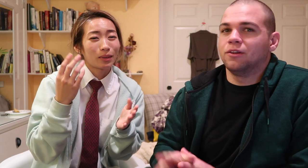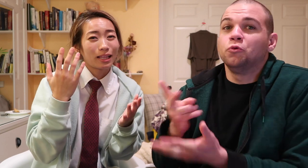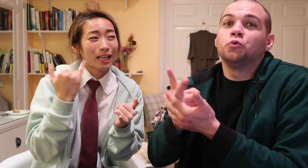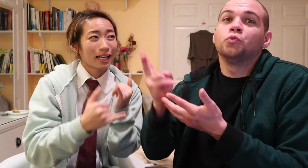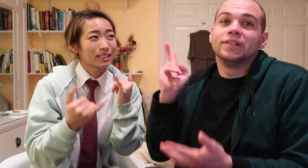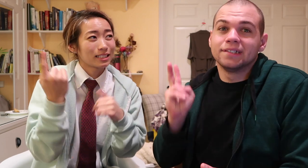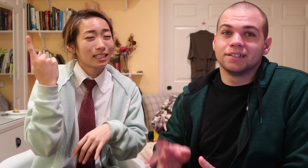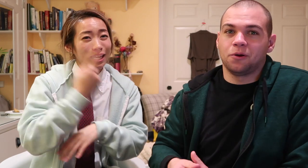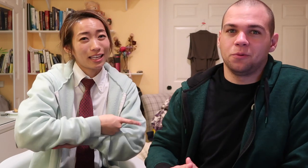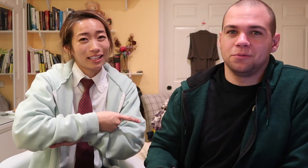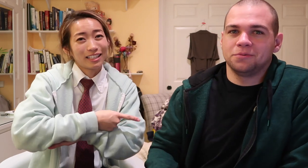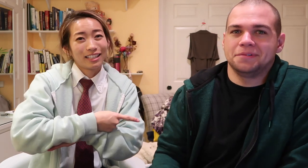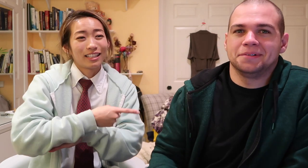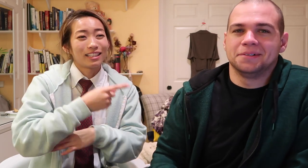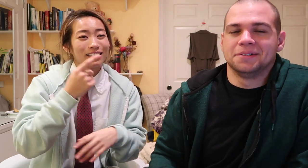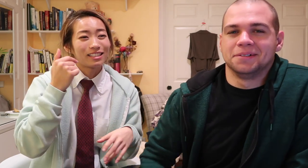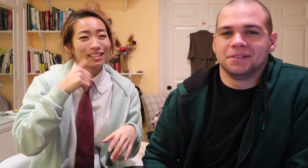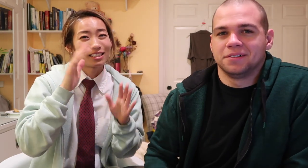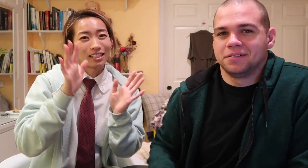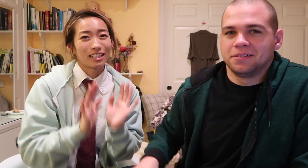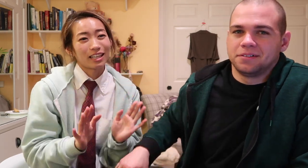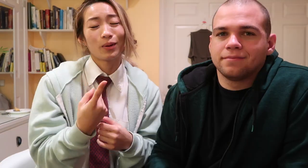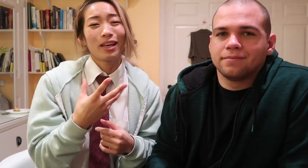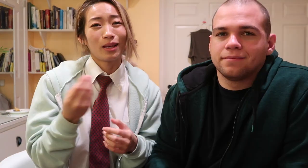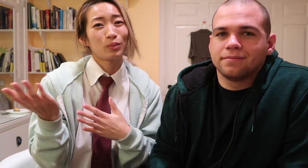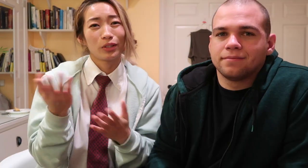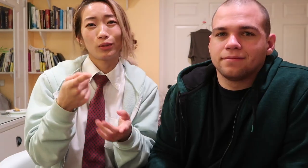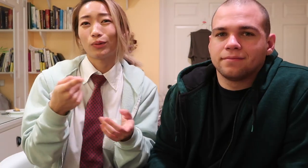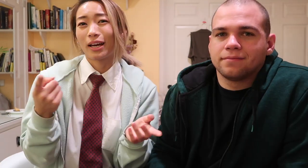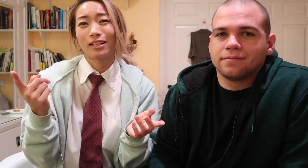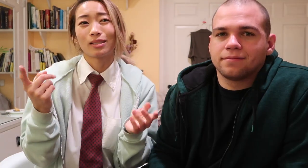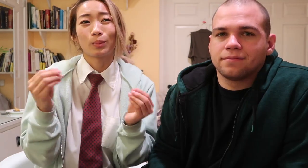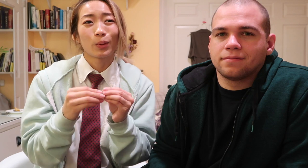two weeks ago and my last day is sunday and we'll be bringing you guys more